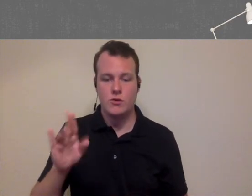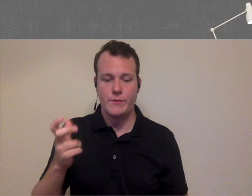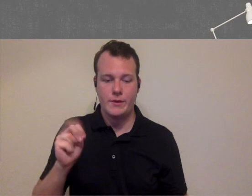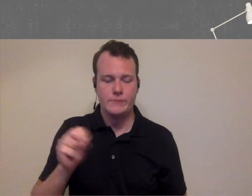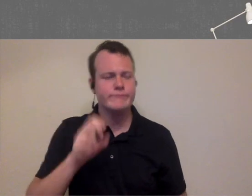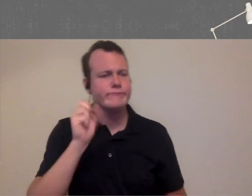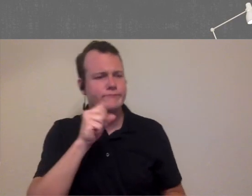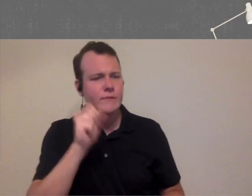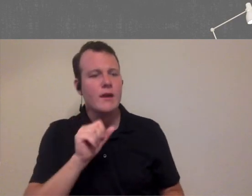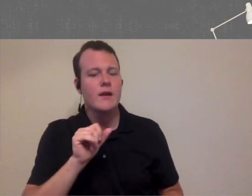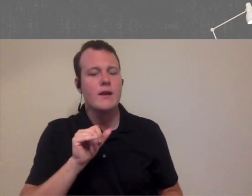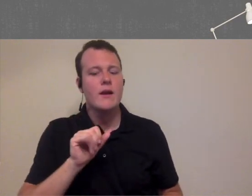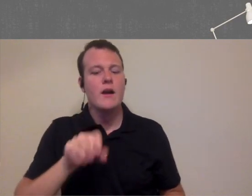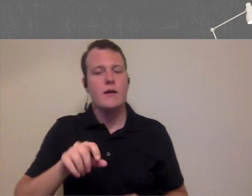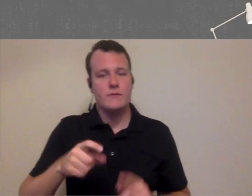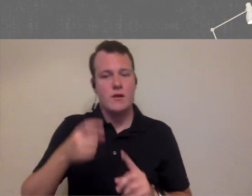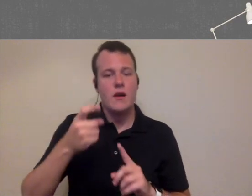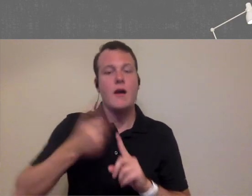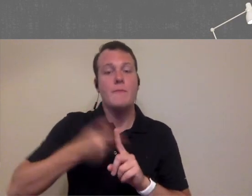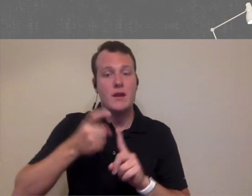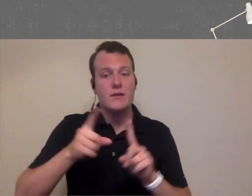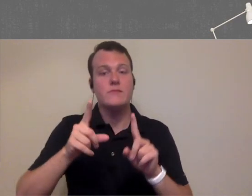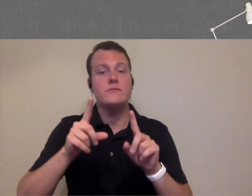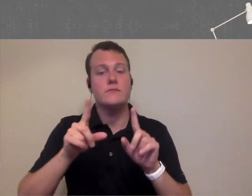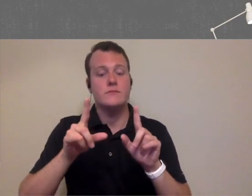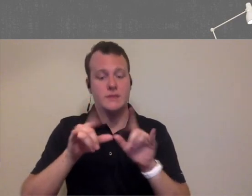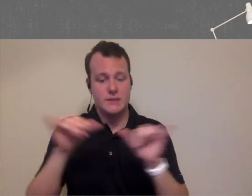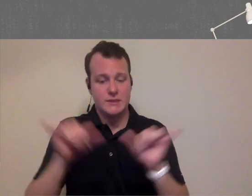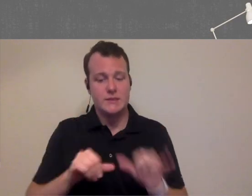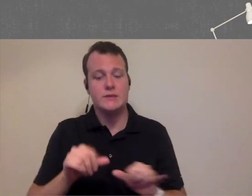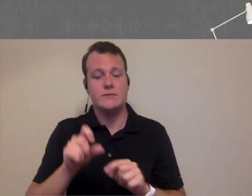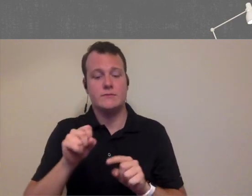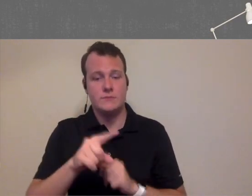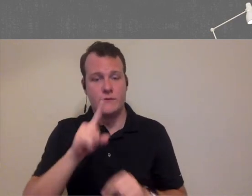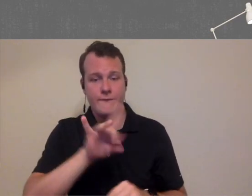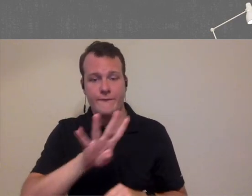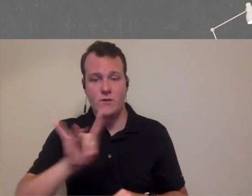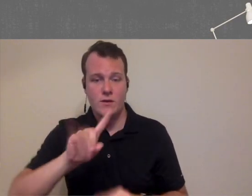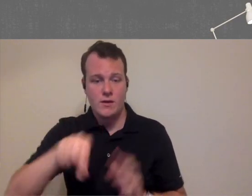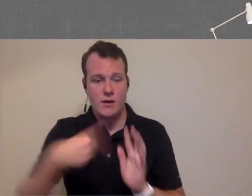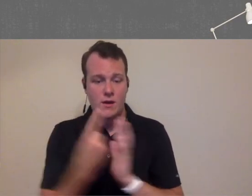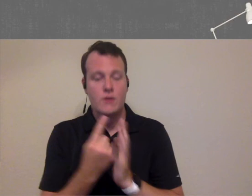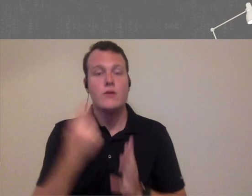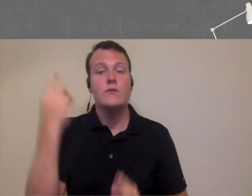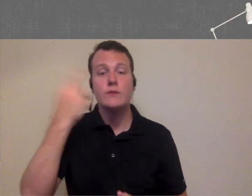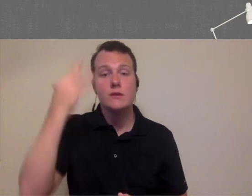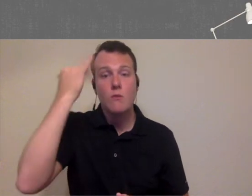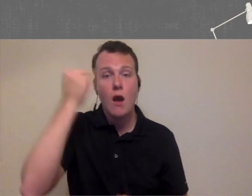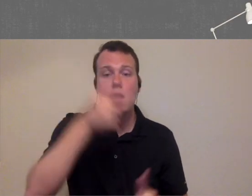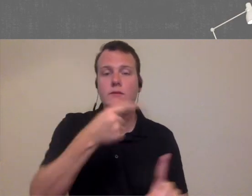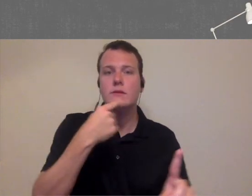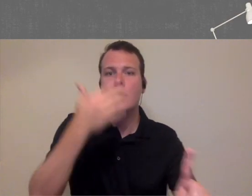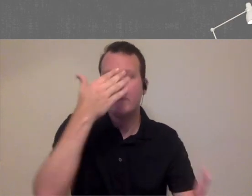great deal with that so if there are you know automated confirmations will not 48 hours before the appointment one of the biggest reasons patients cancel is that